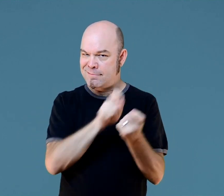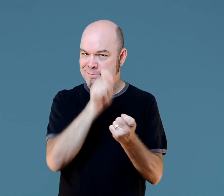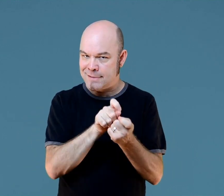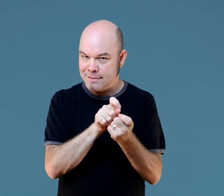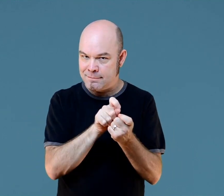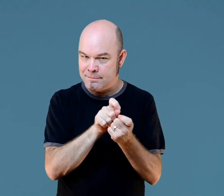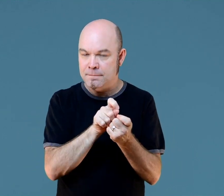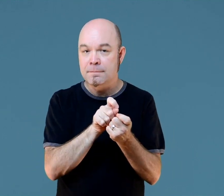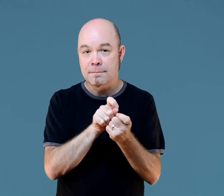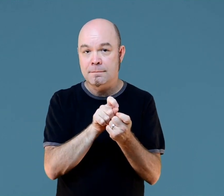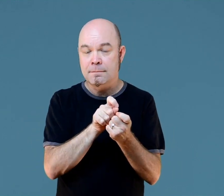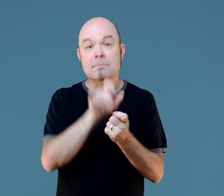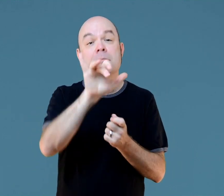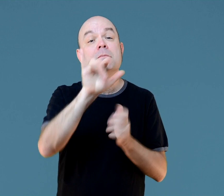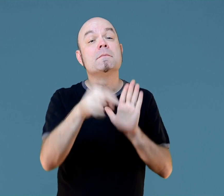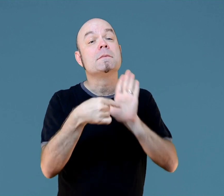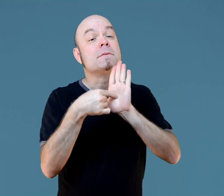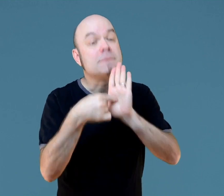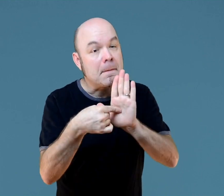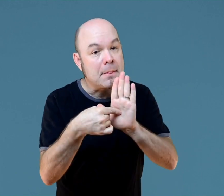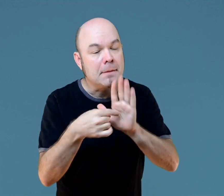Sign it exact. Here's an example.